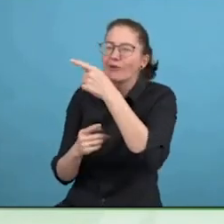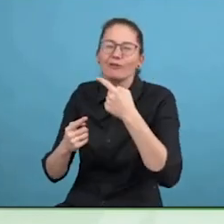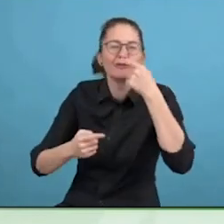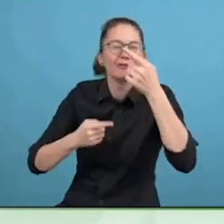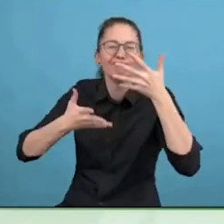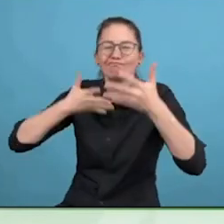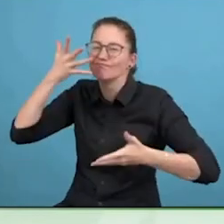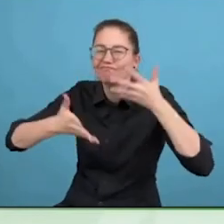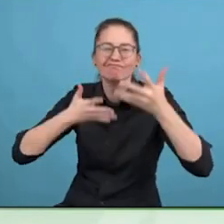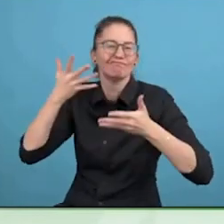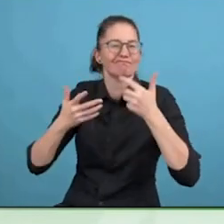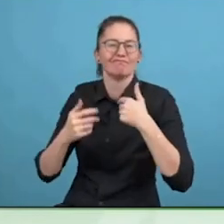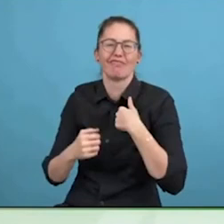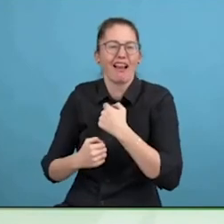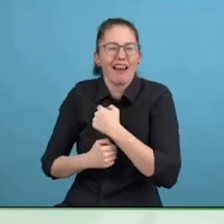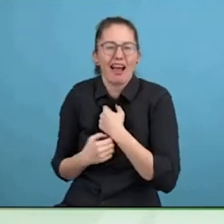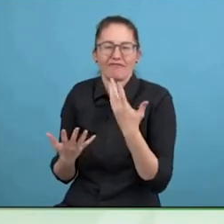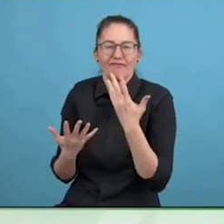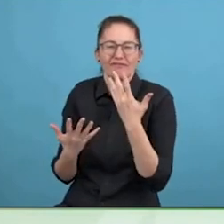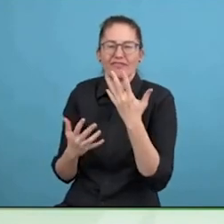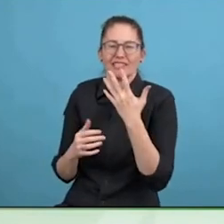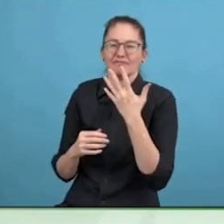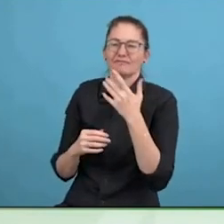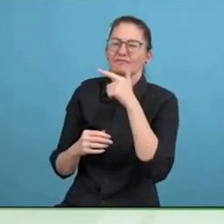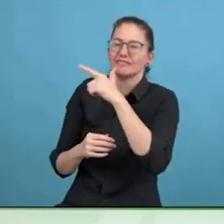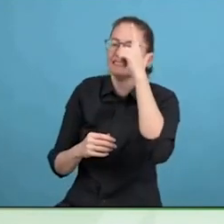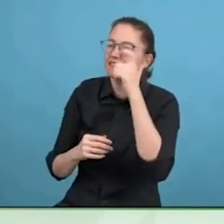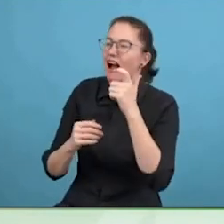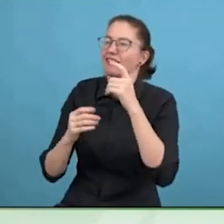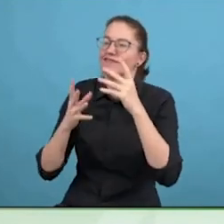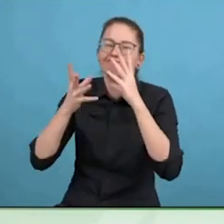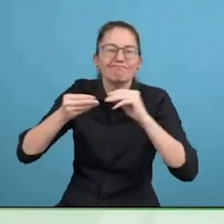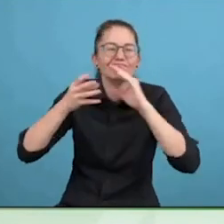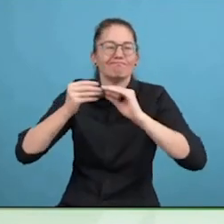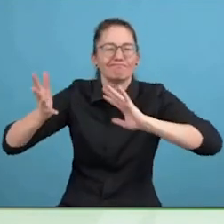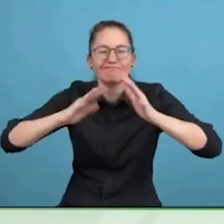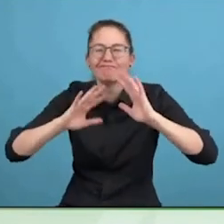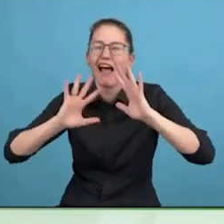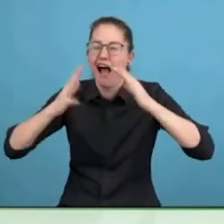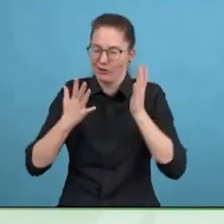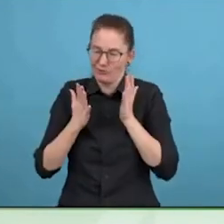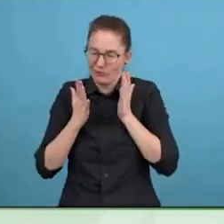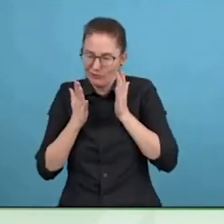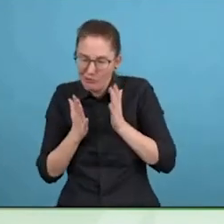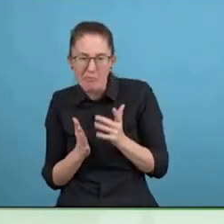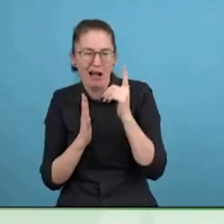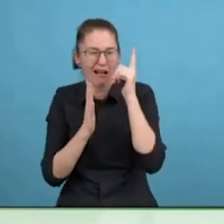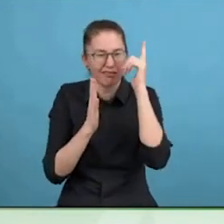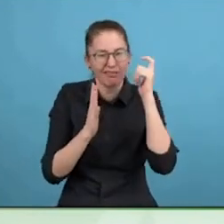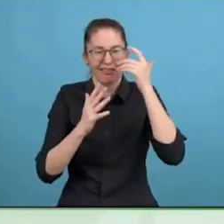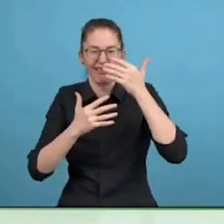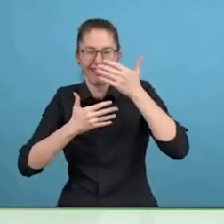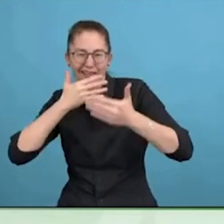do that in the future and I think they know that, around and now just grumbling to find ways of making it happen and I think one of those